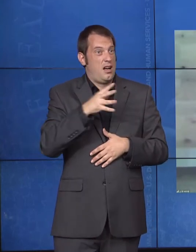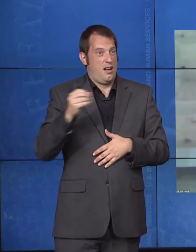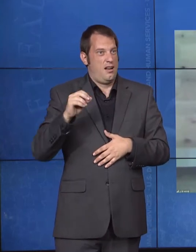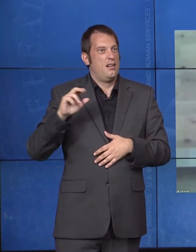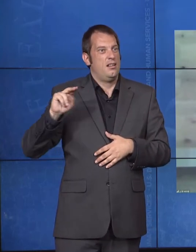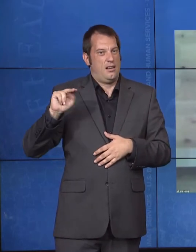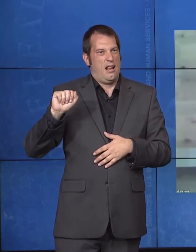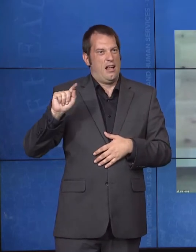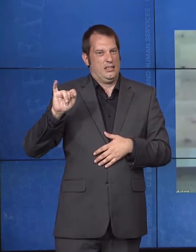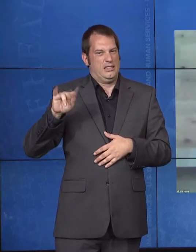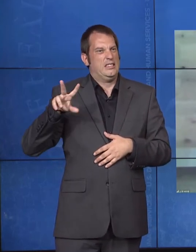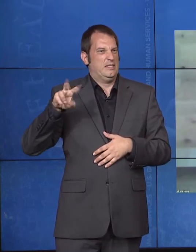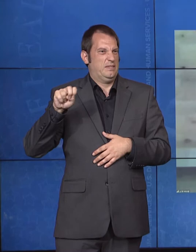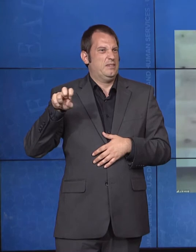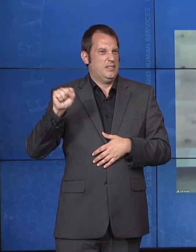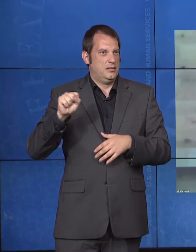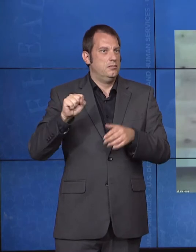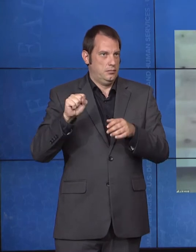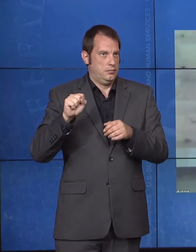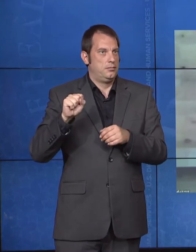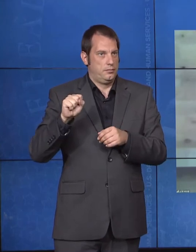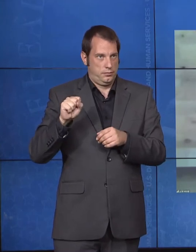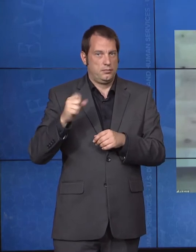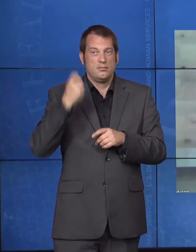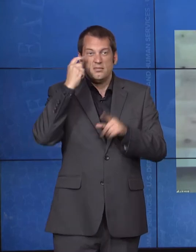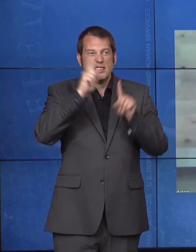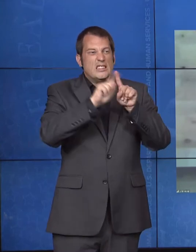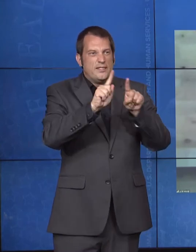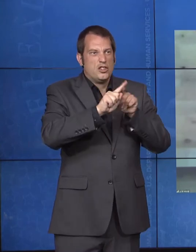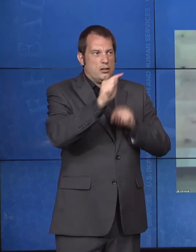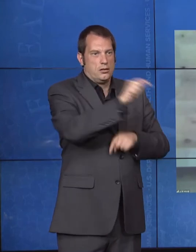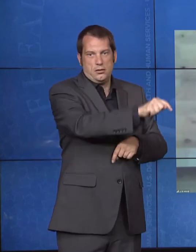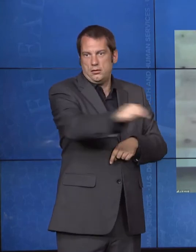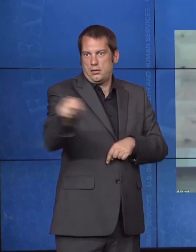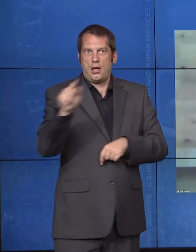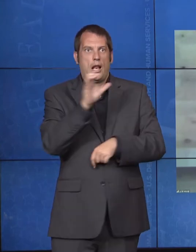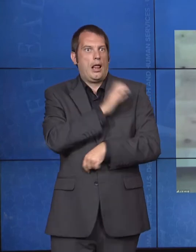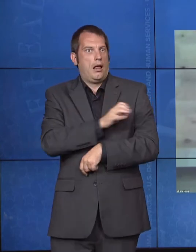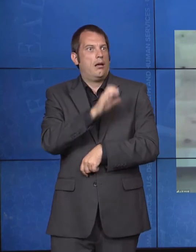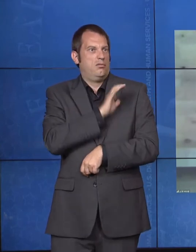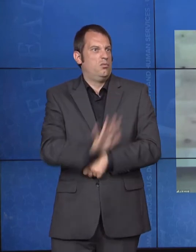throughout the United States. He previously served as the chief executive officer for